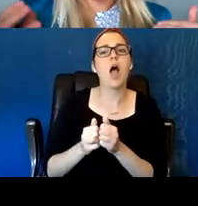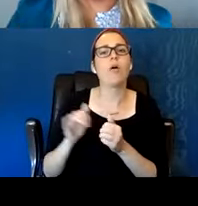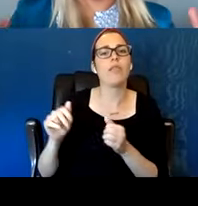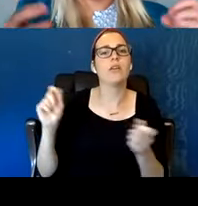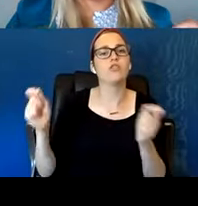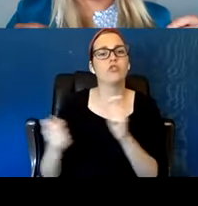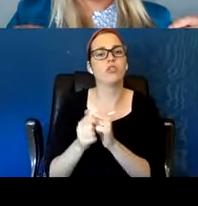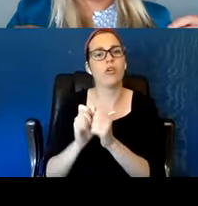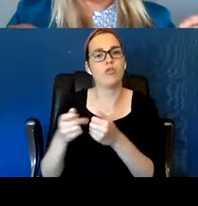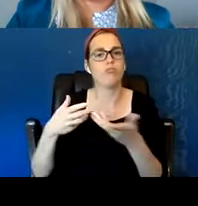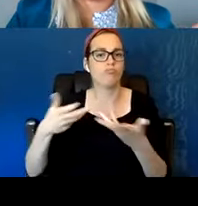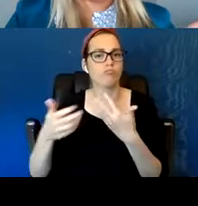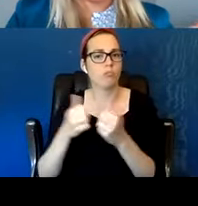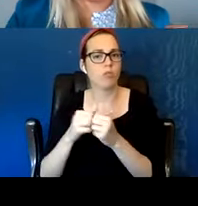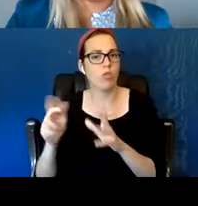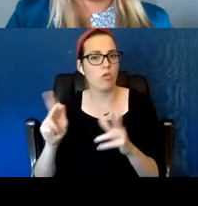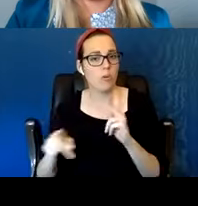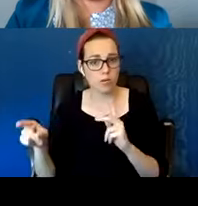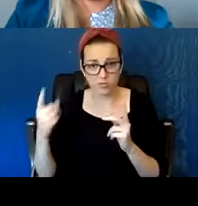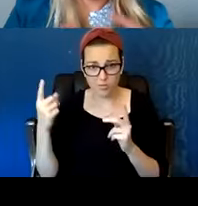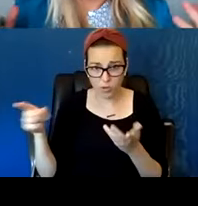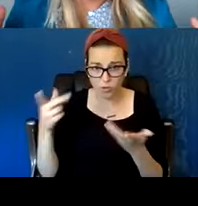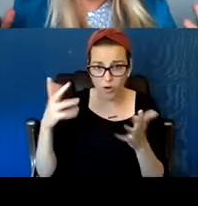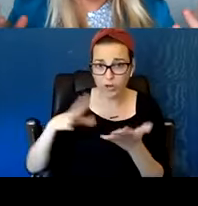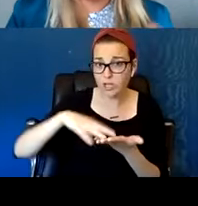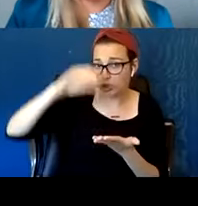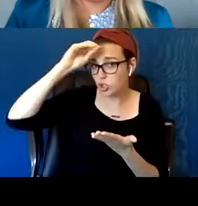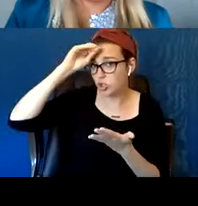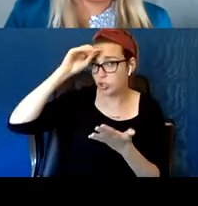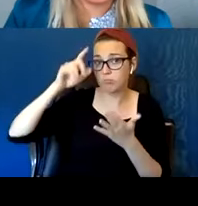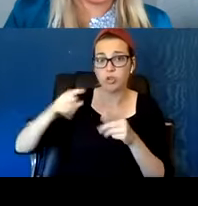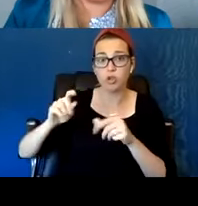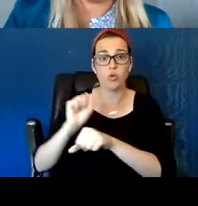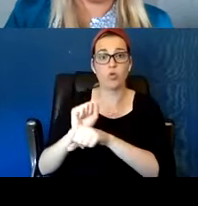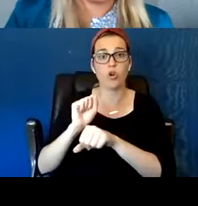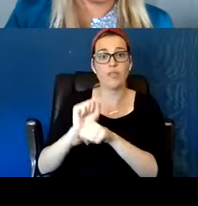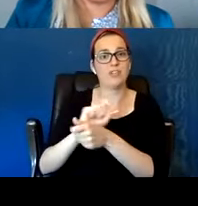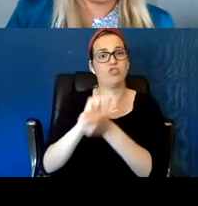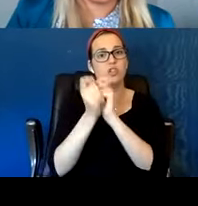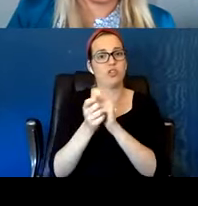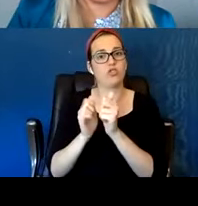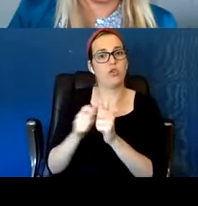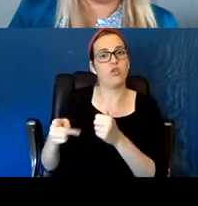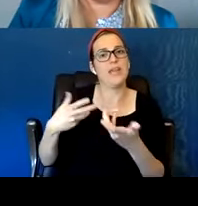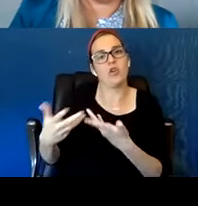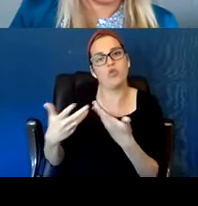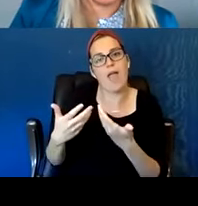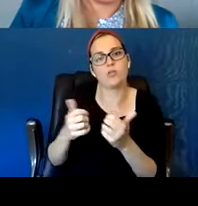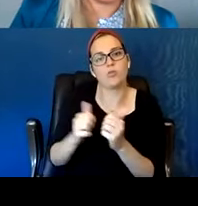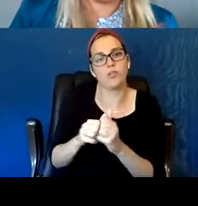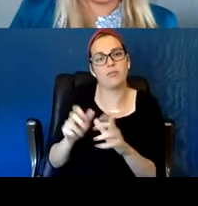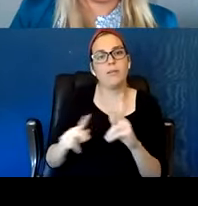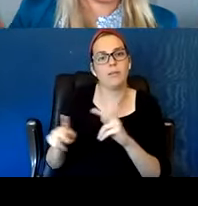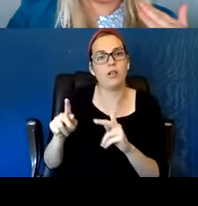Are there things that you've learned along the way that has just changed the way you interact with individuals that you either